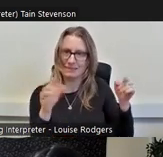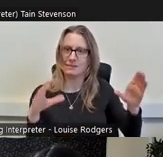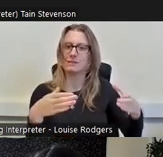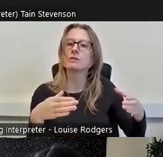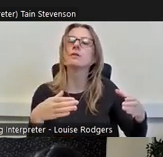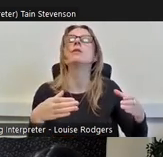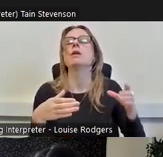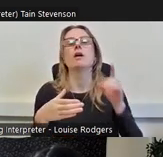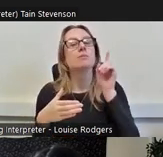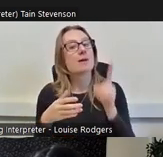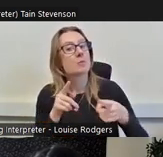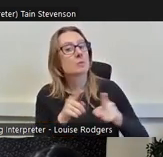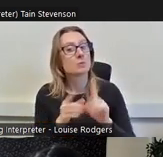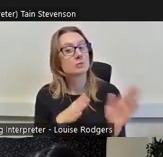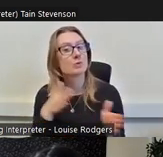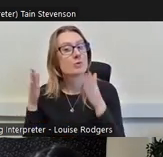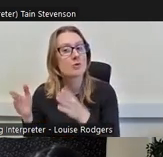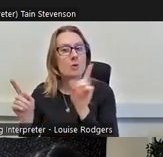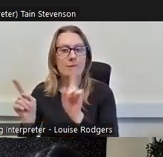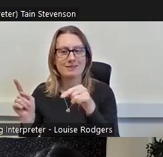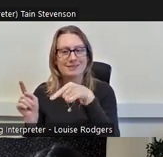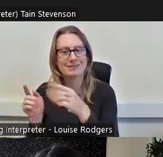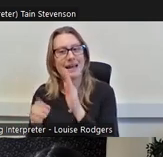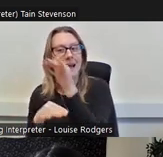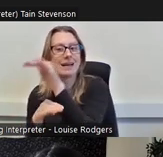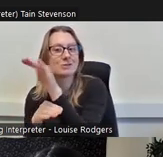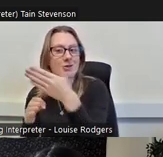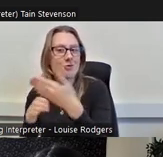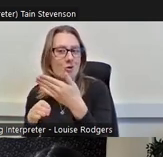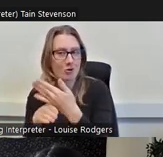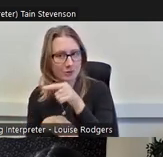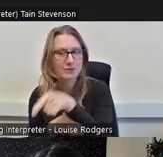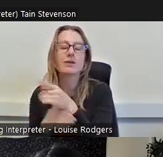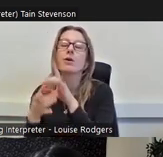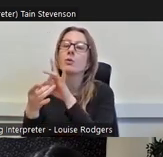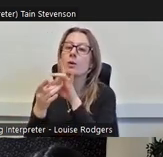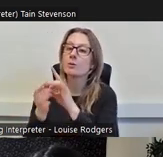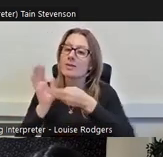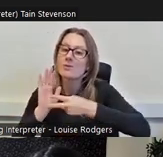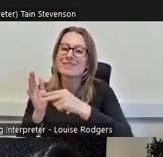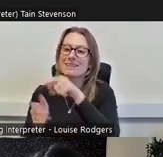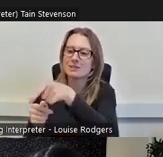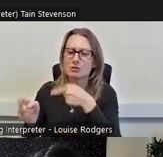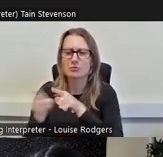but we also do external work as well. We work with organisations to think about how they can